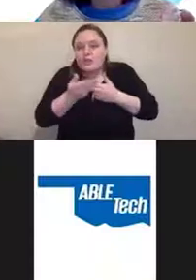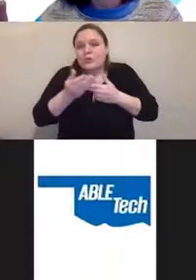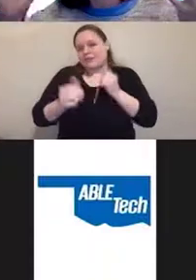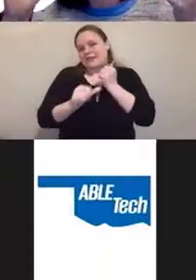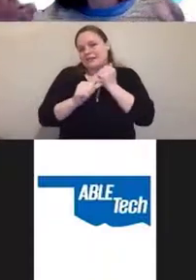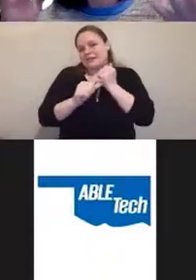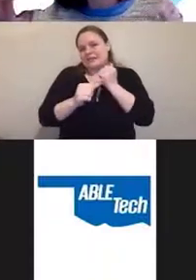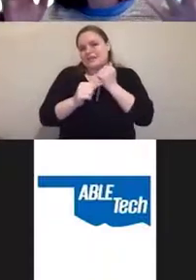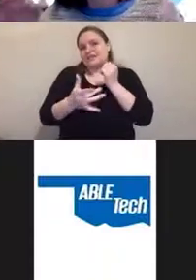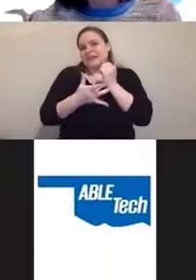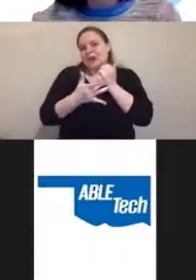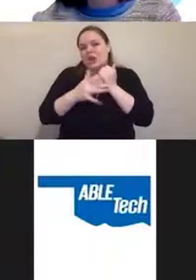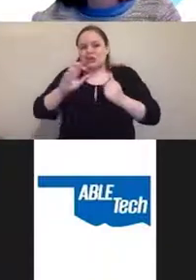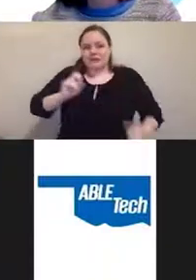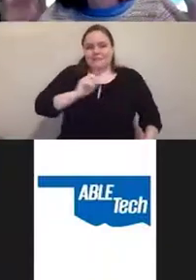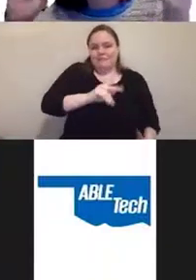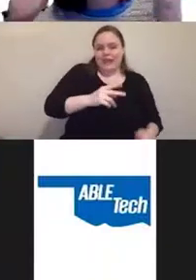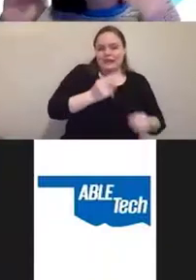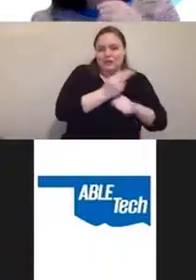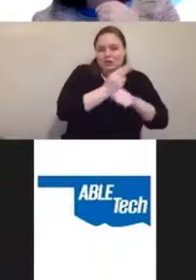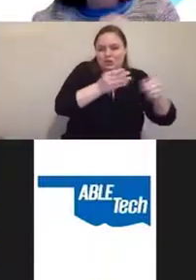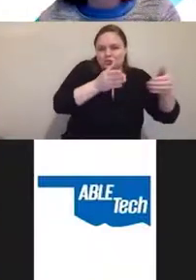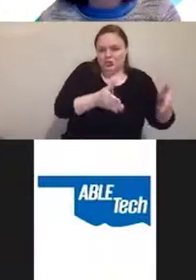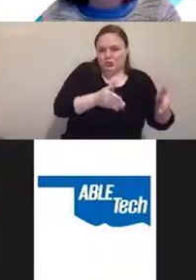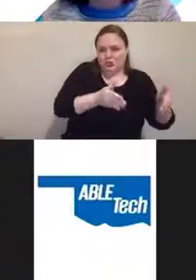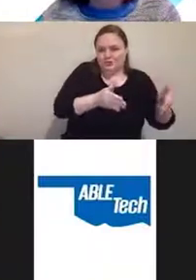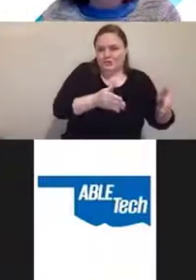So this is how it works when you don't have an overlay.